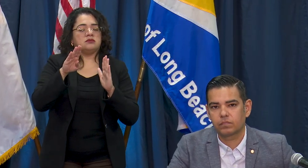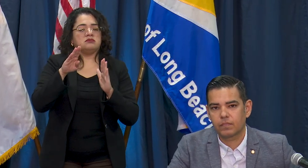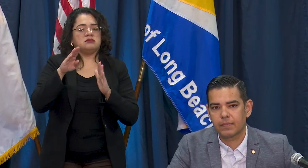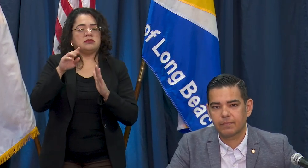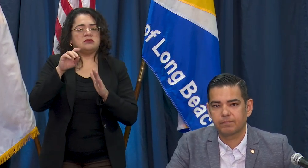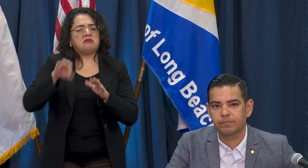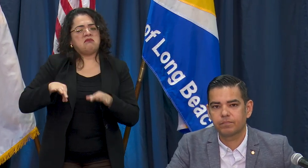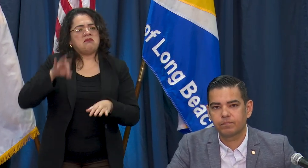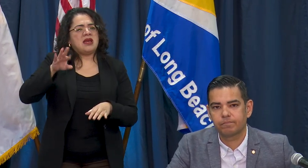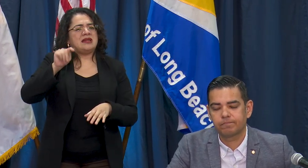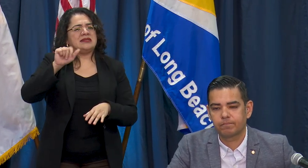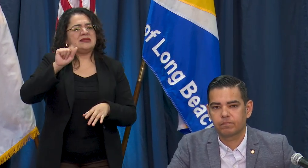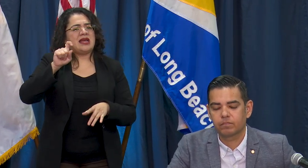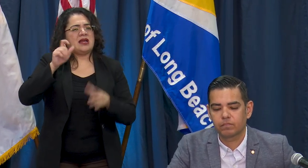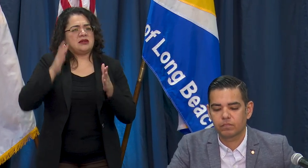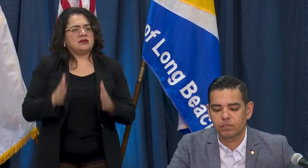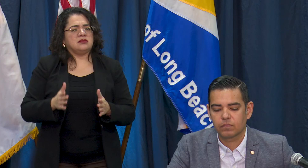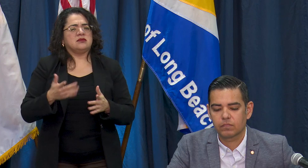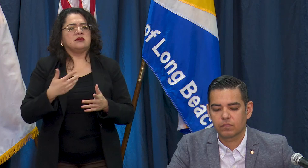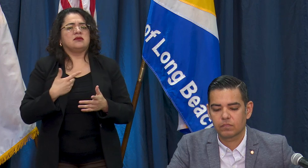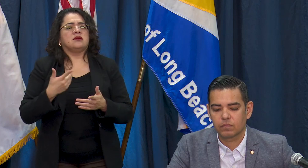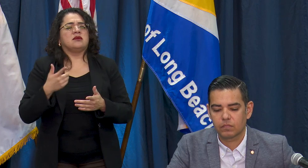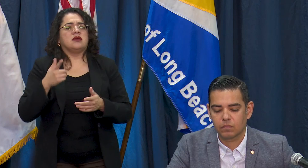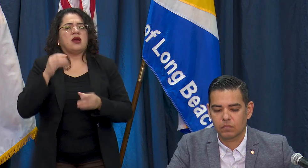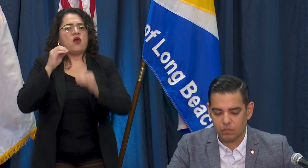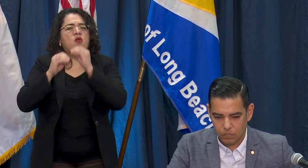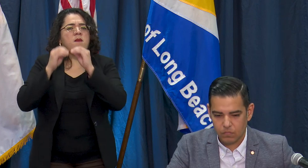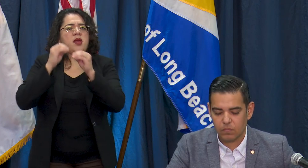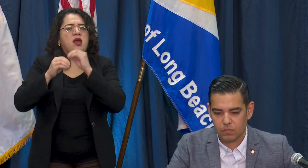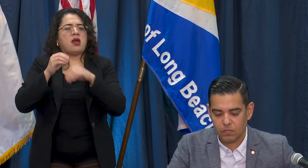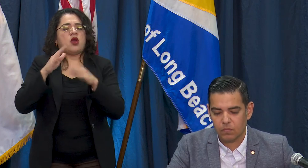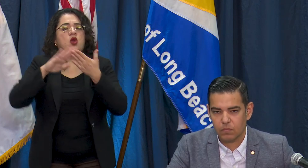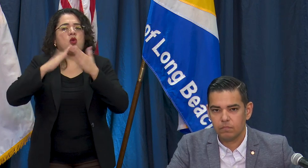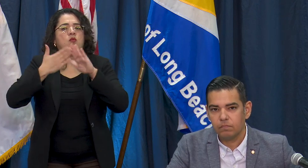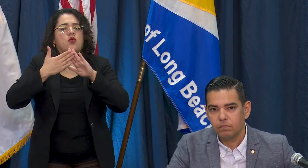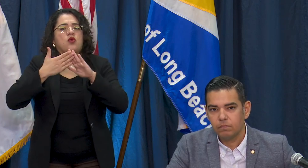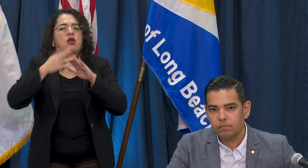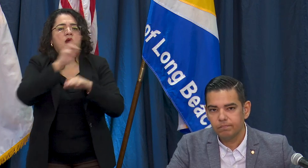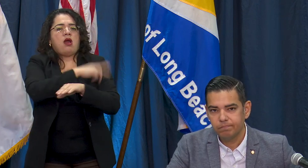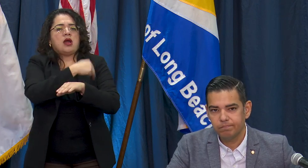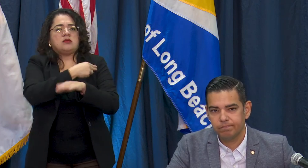Community Hospital elevators so the operator can use the building as a COVID-19